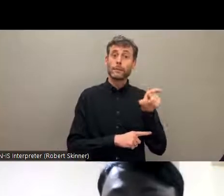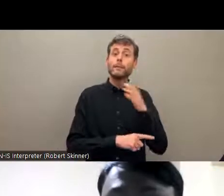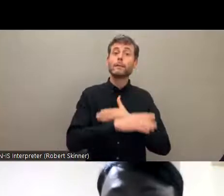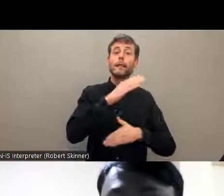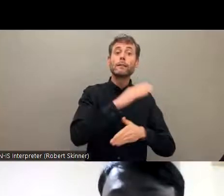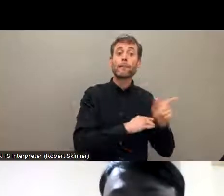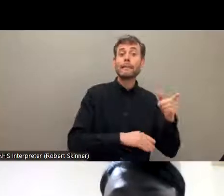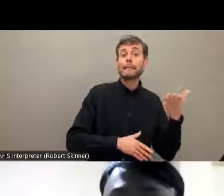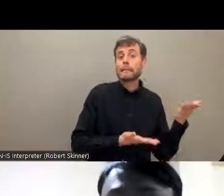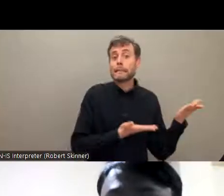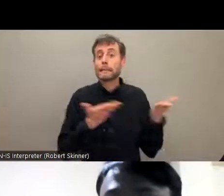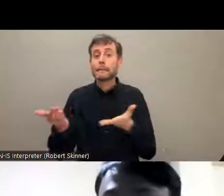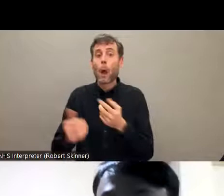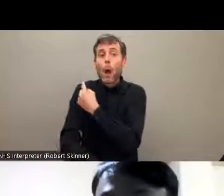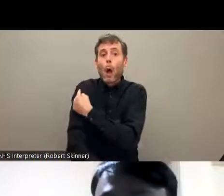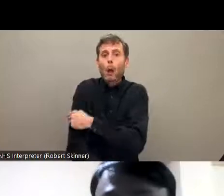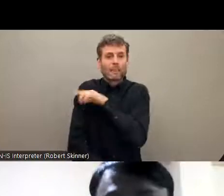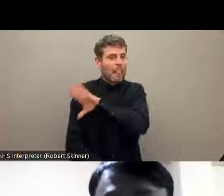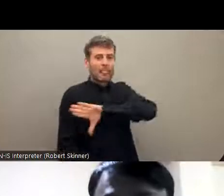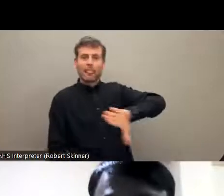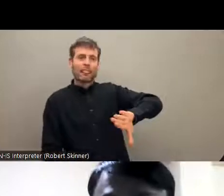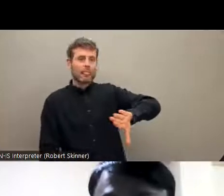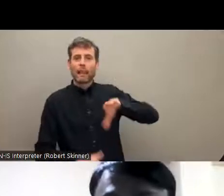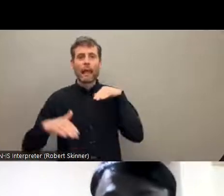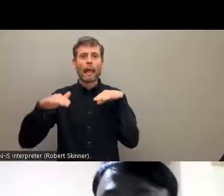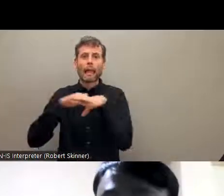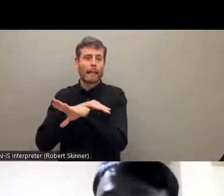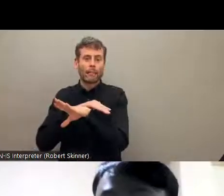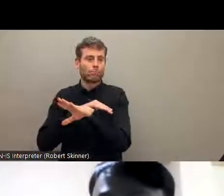65% of the persons with disabilities in Bangladesh lost